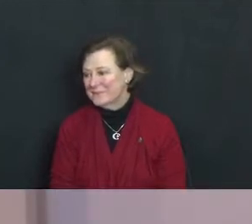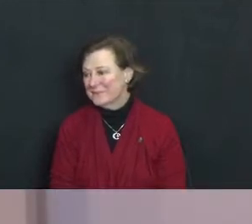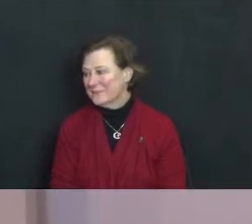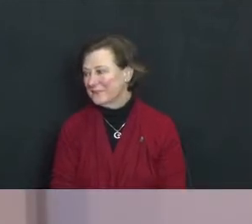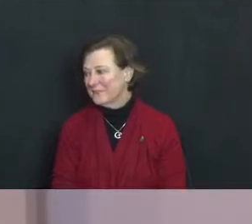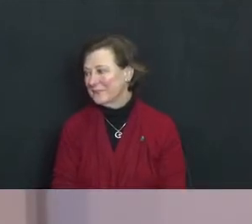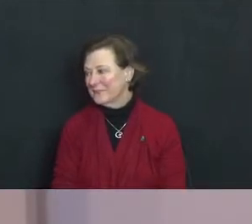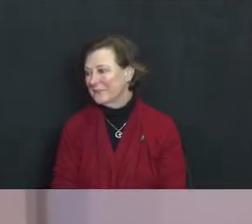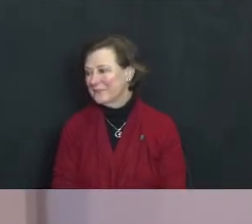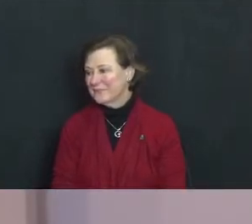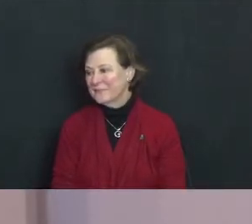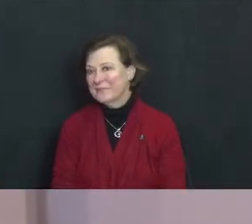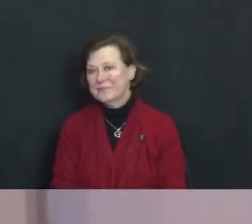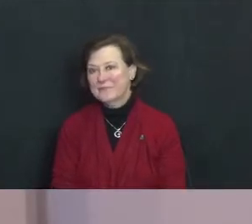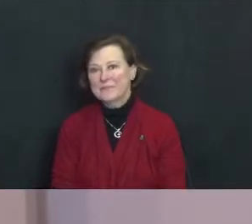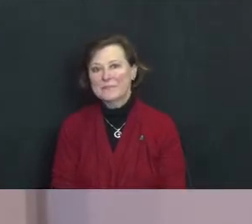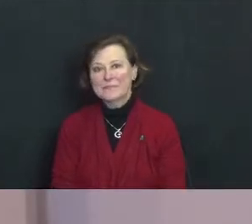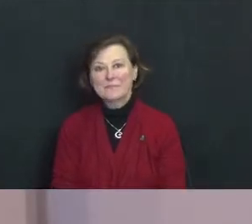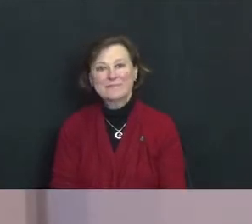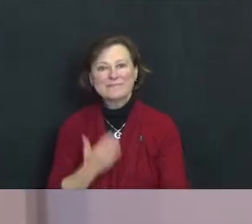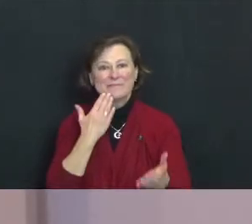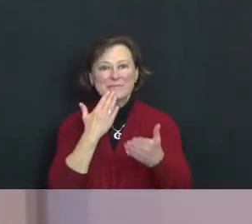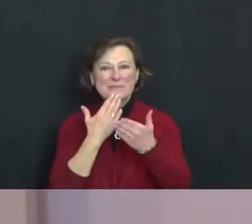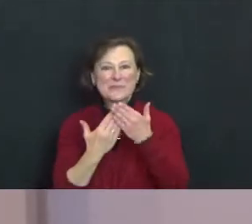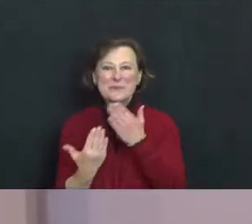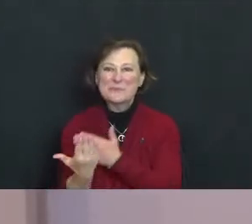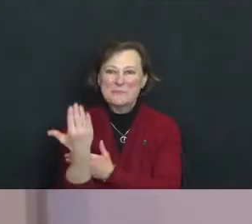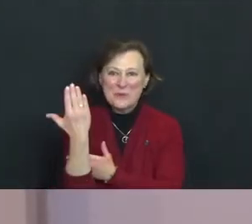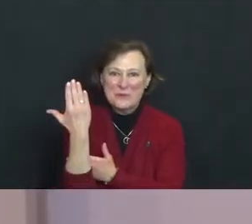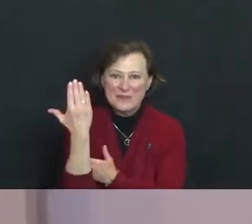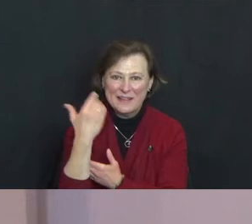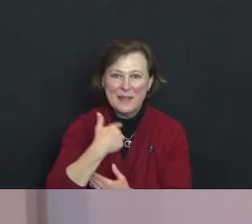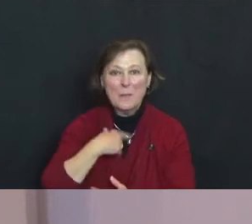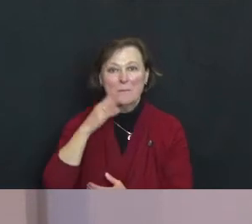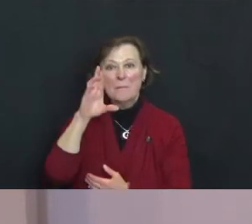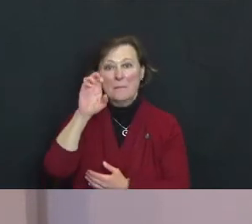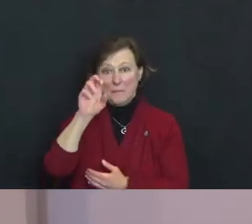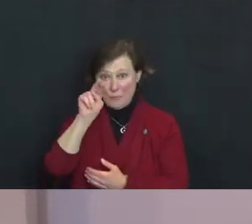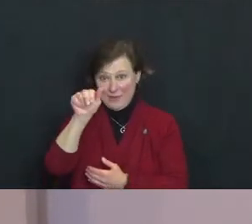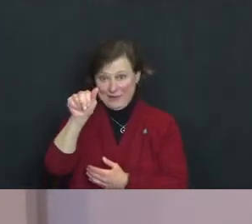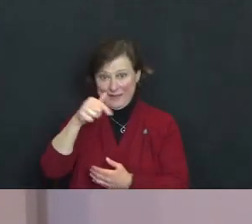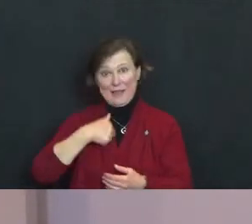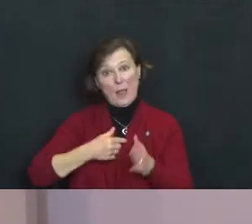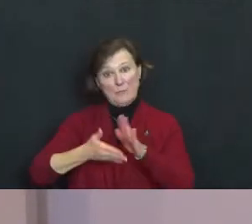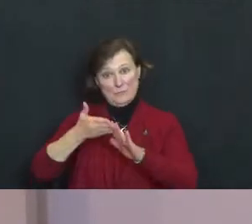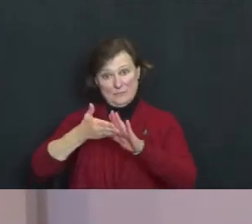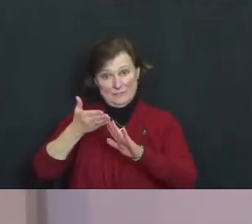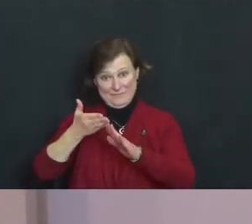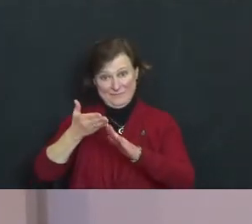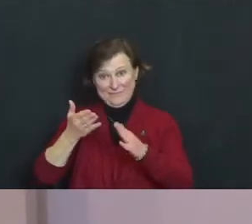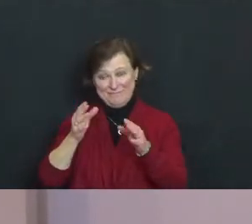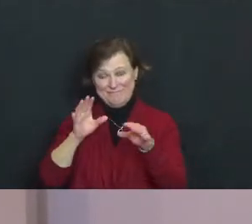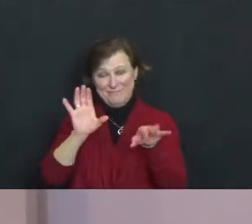Good morning I’m Brenna Norval and I’m your celebrant this morning.